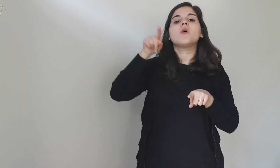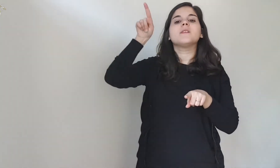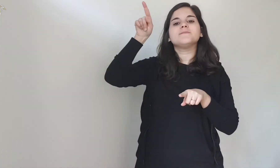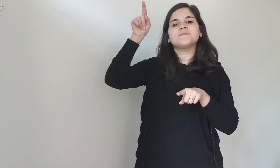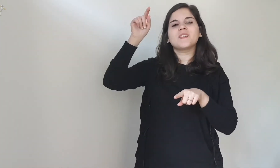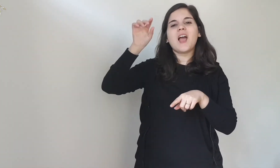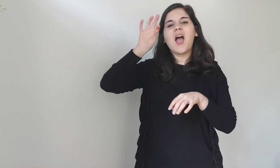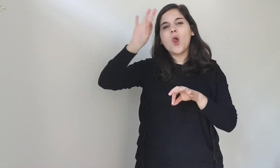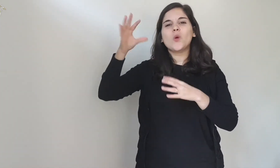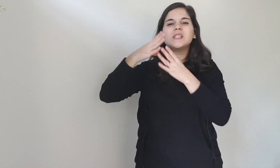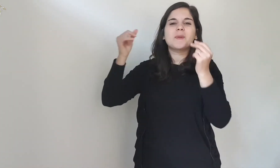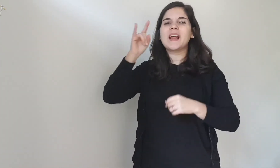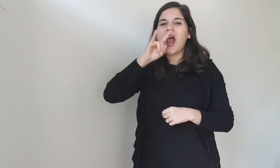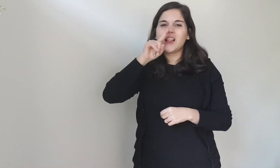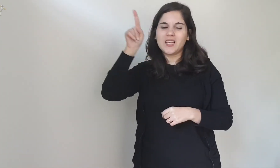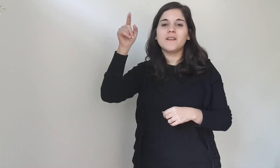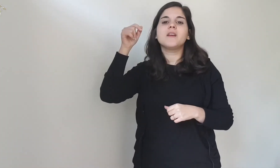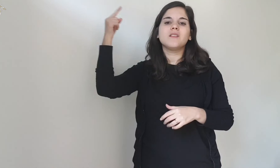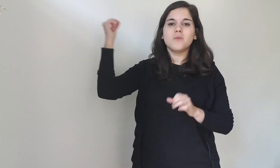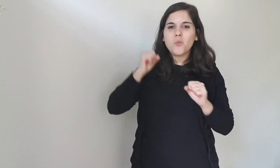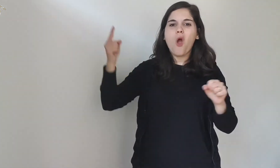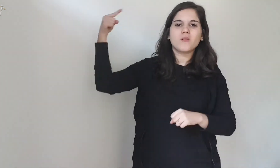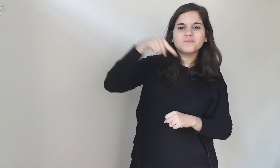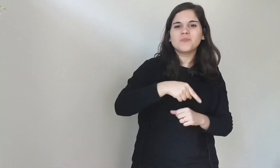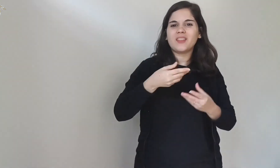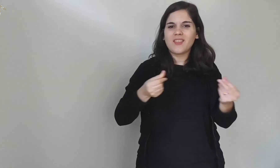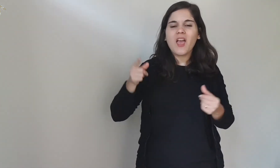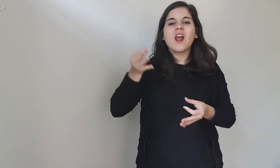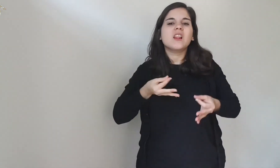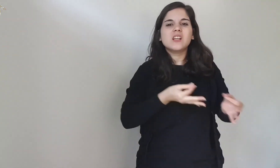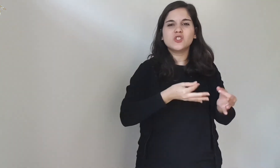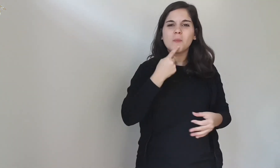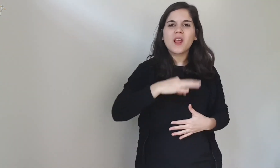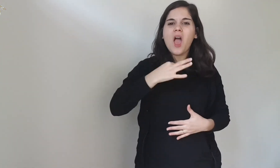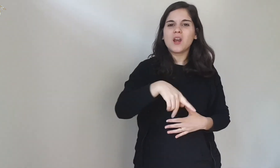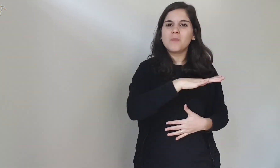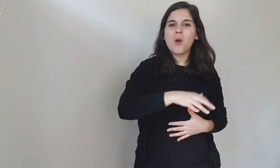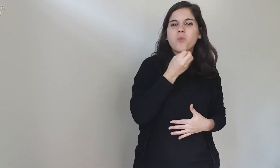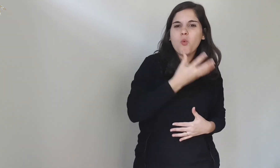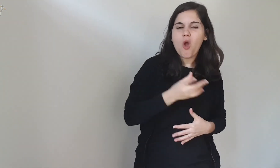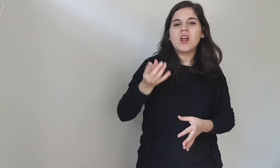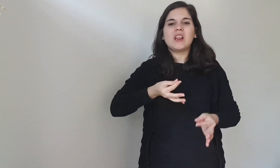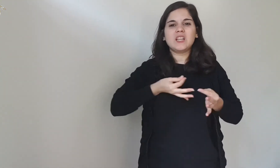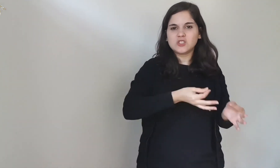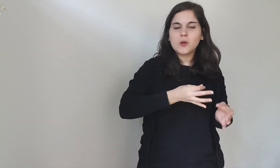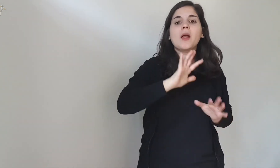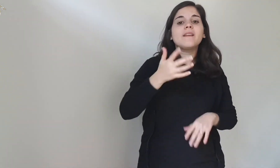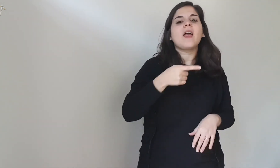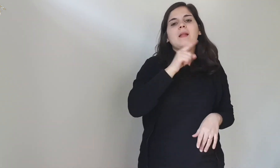some evil spirits can come down to disturb the good ones,